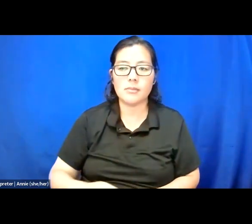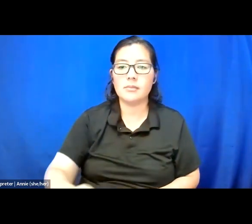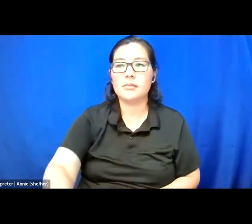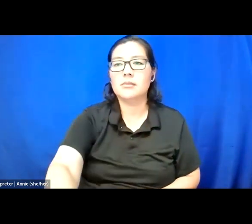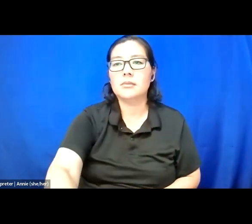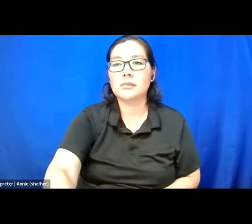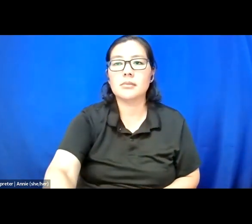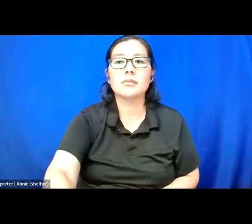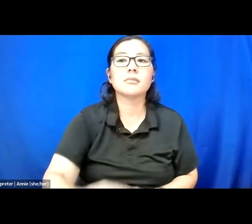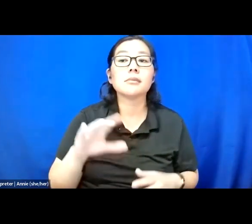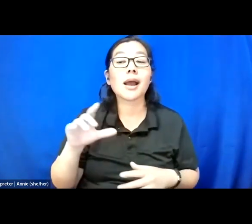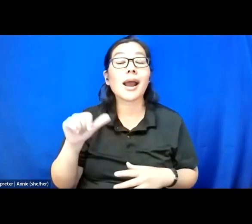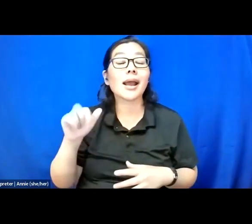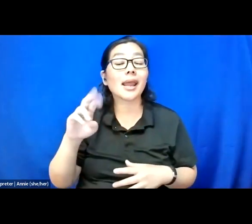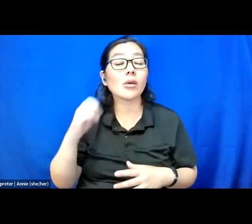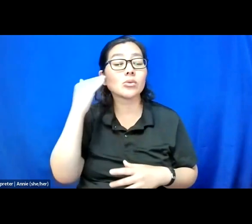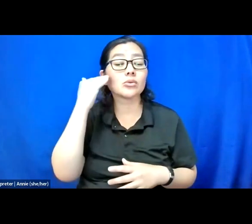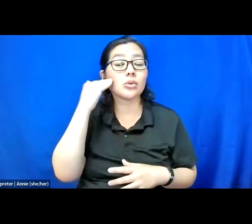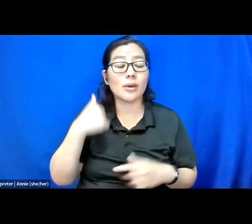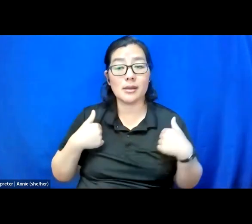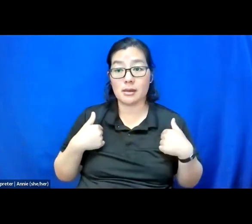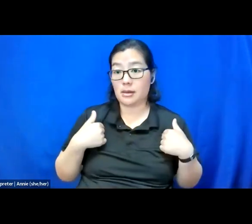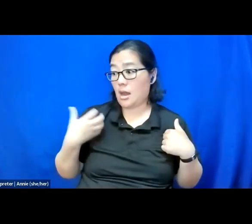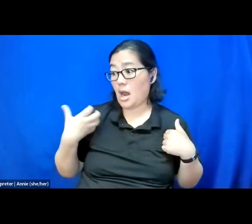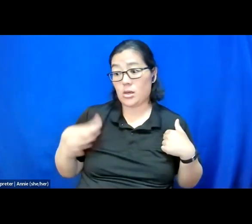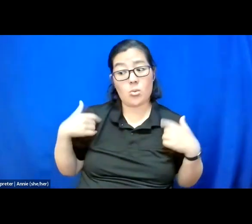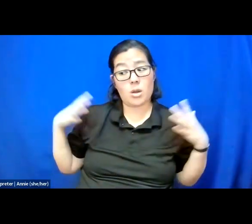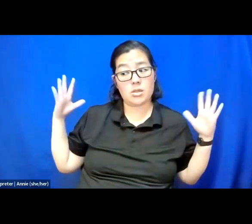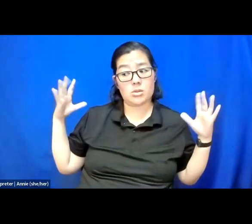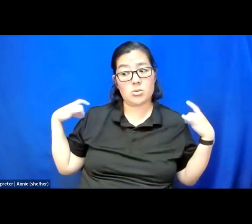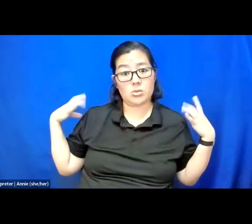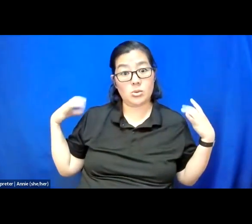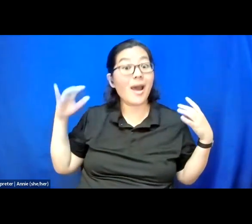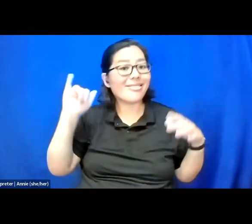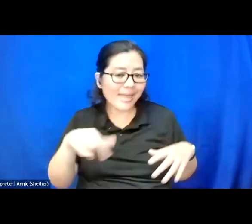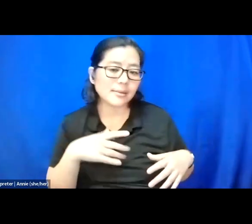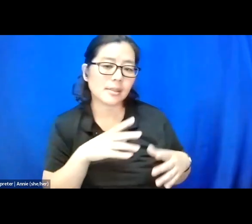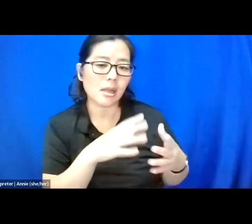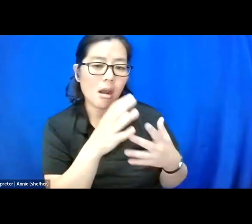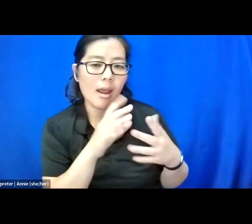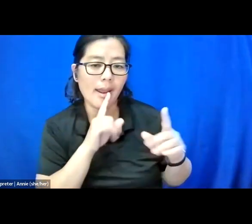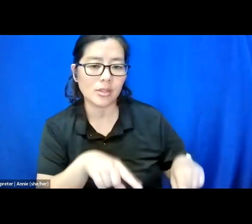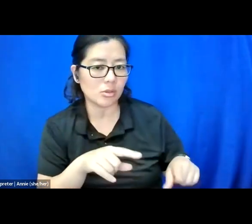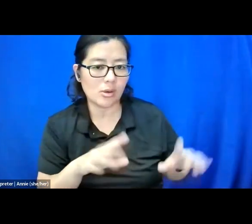Care is knowing that I don't want to is the answer and that's all that matters.